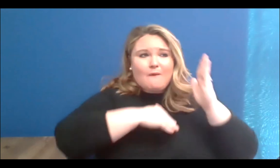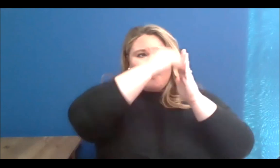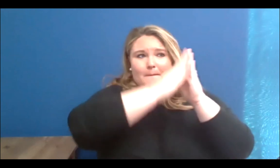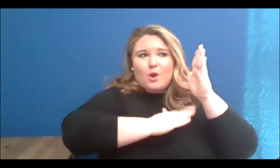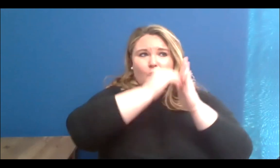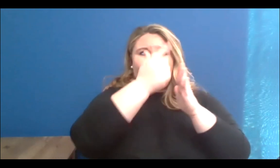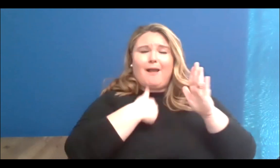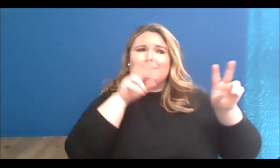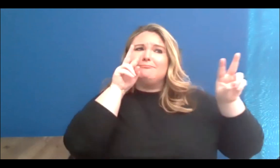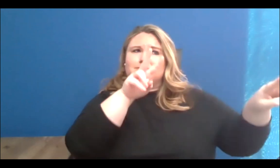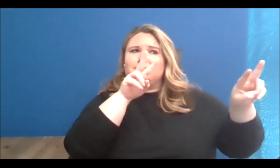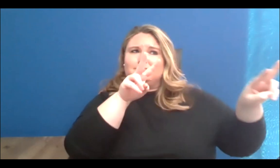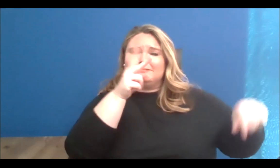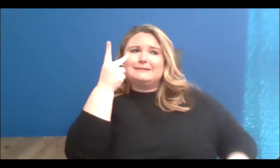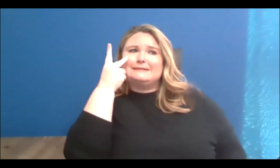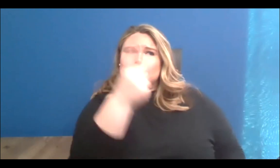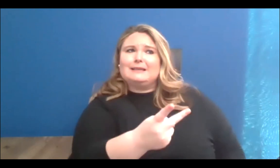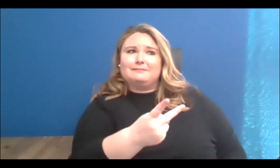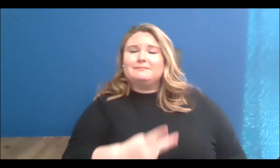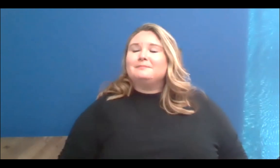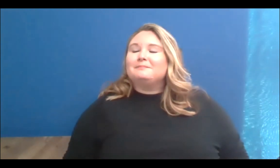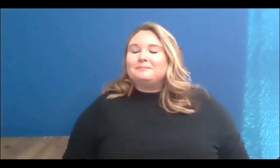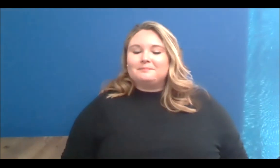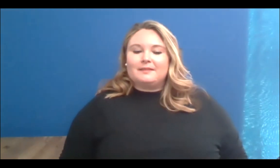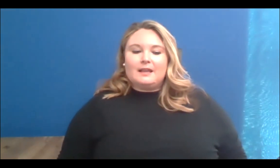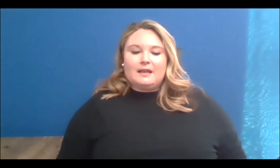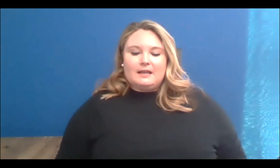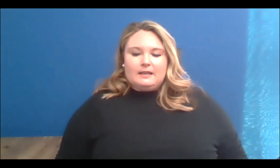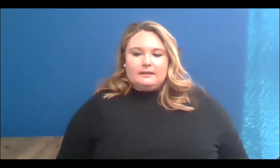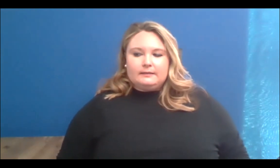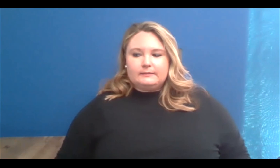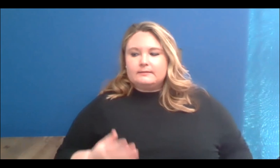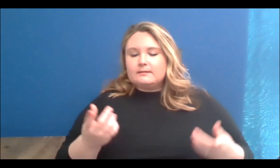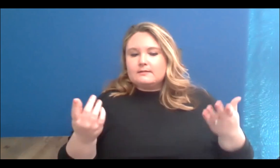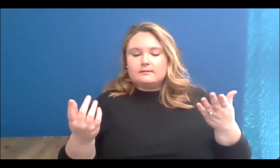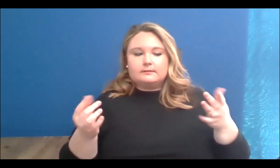one day, that's stunning. Just to reiterate what everyone else had